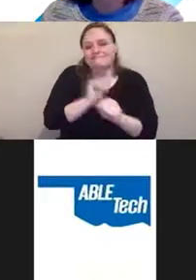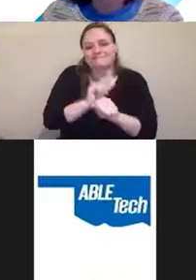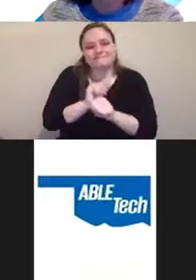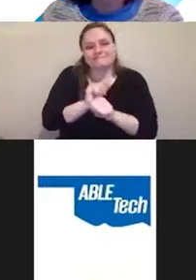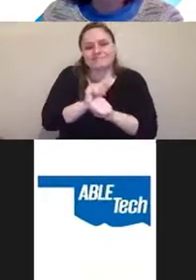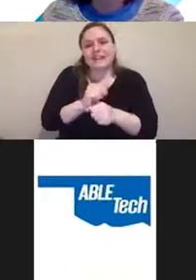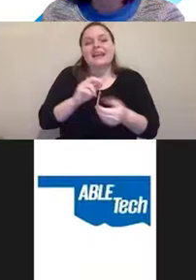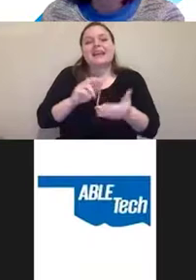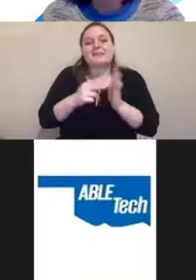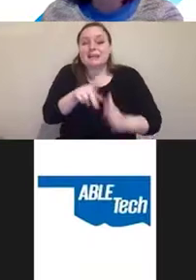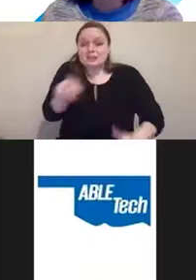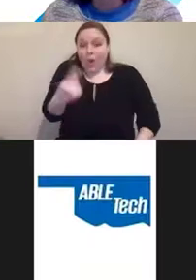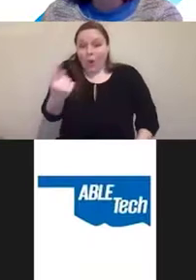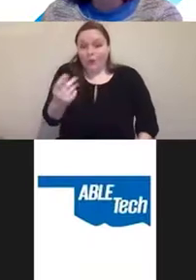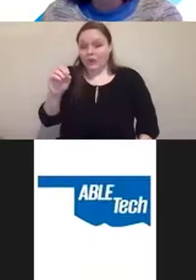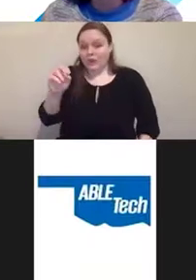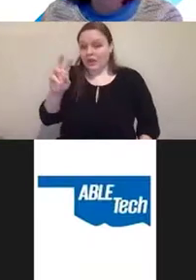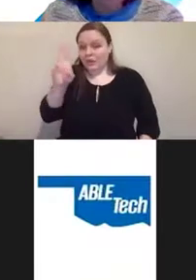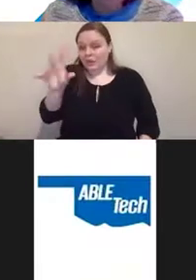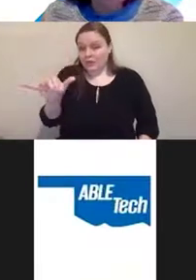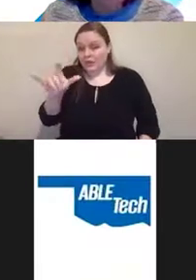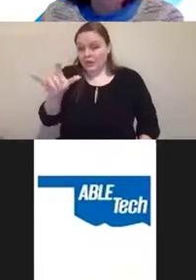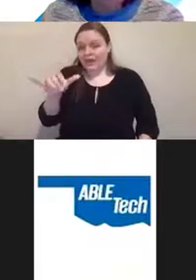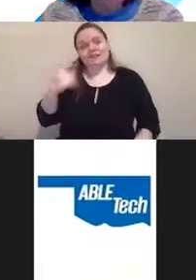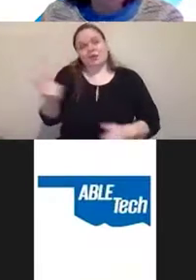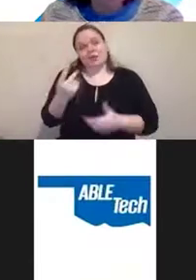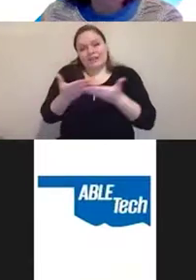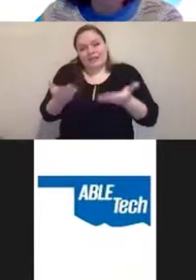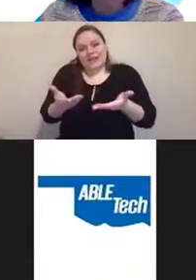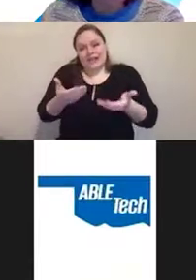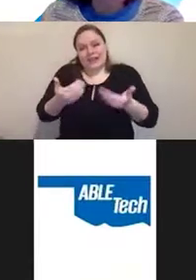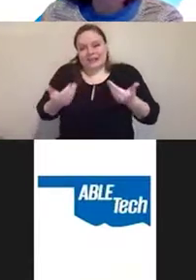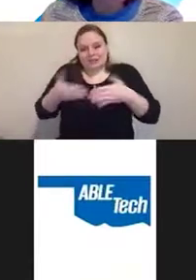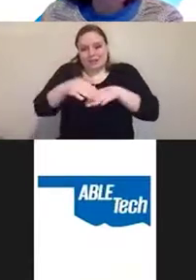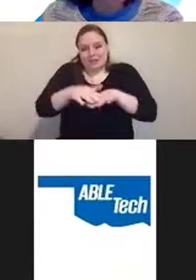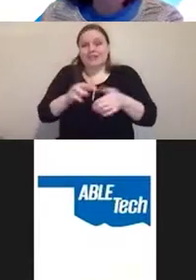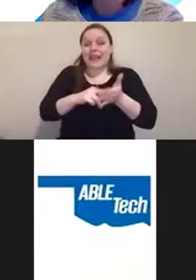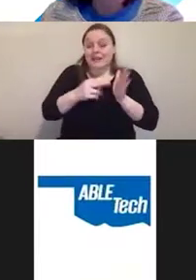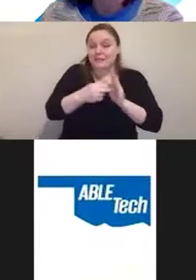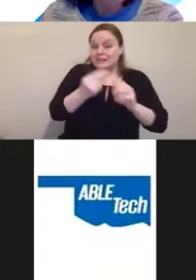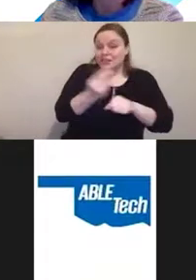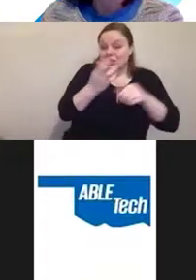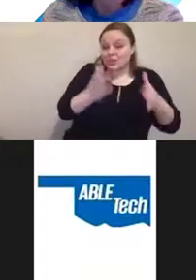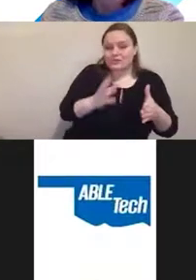the overlay with the control being removed largely from the users.